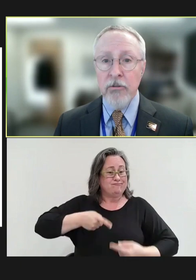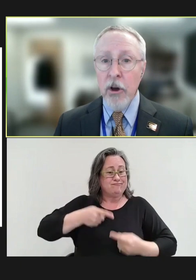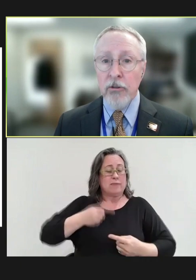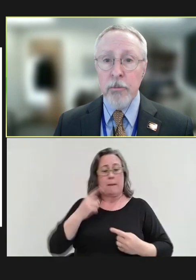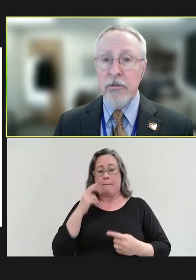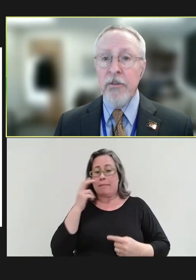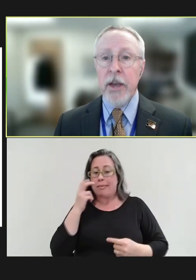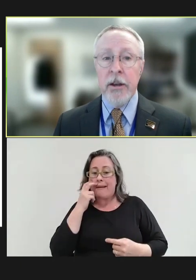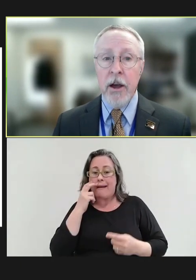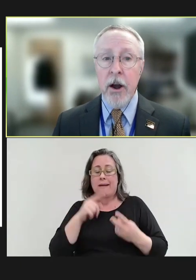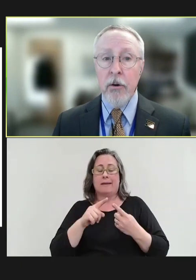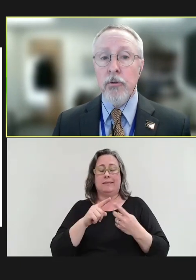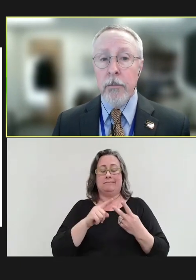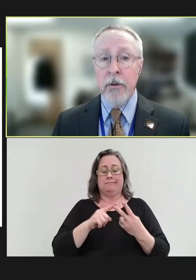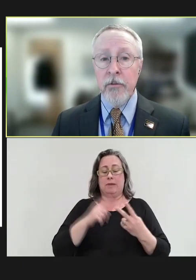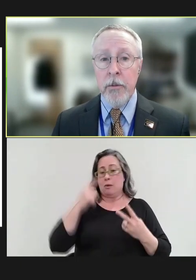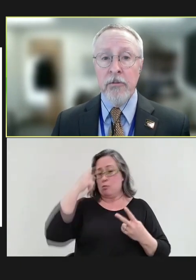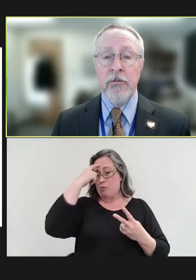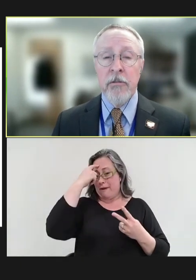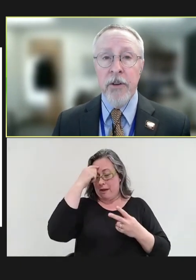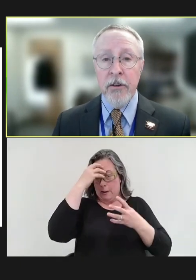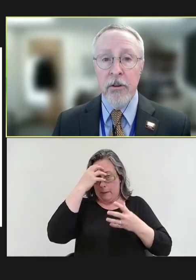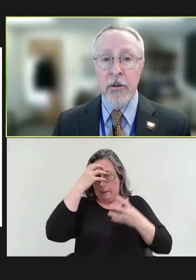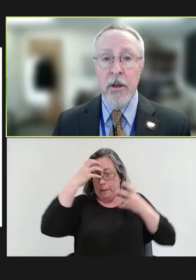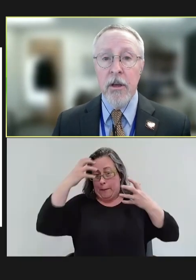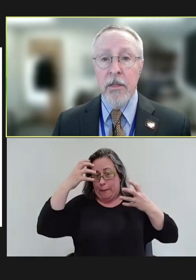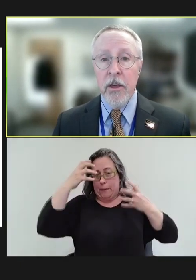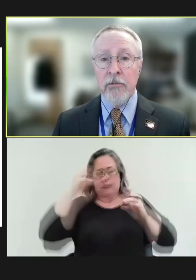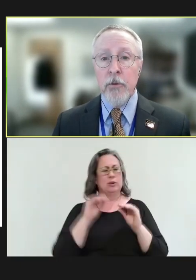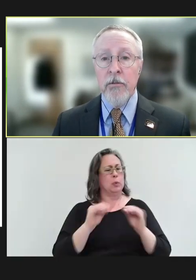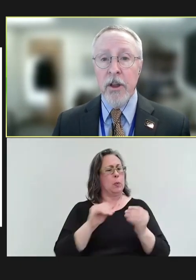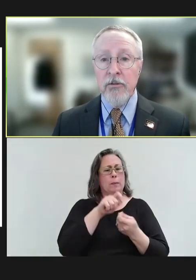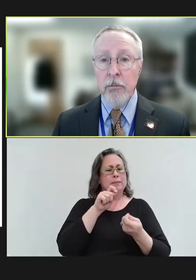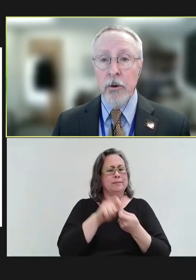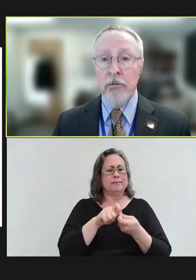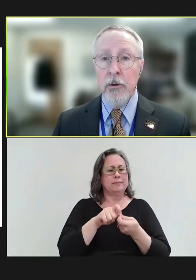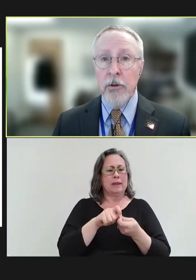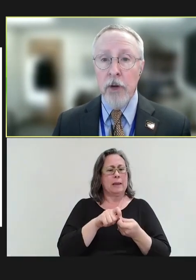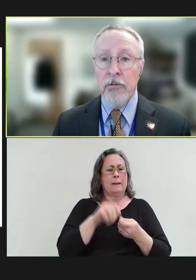no specific antiviral treatment for measles infection. Thus, prevention with two doses